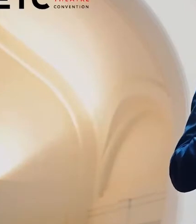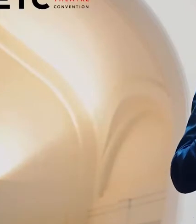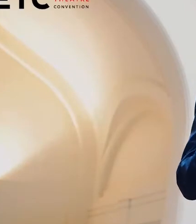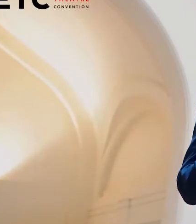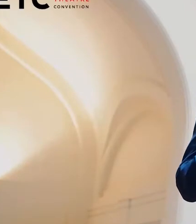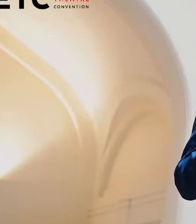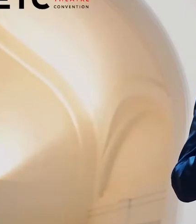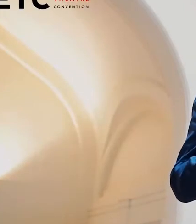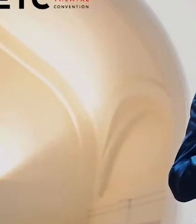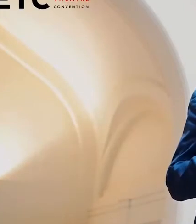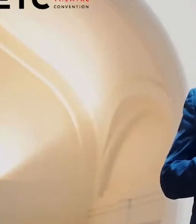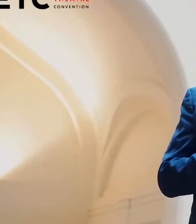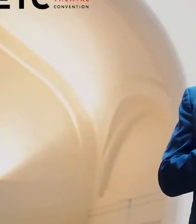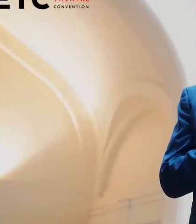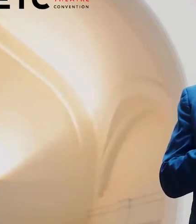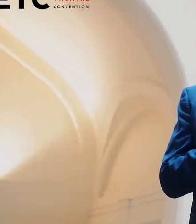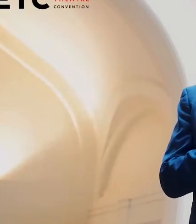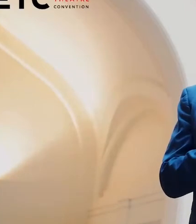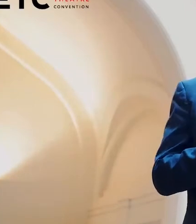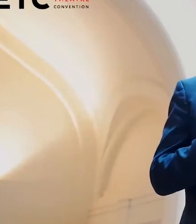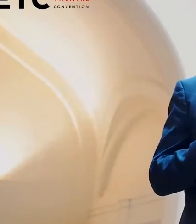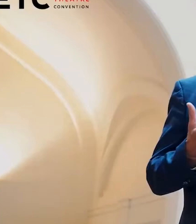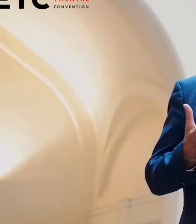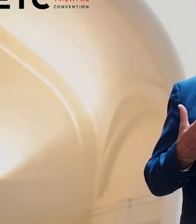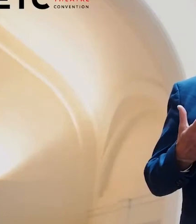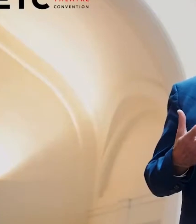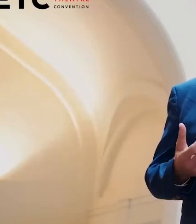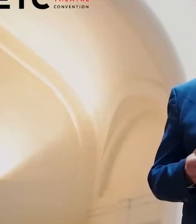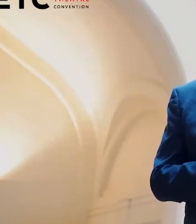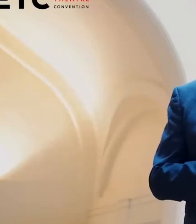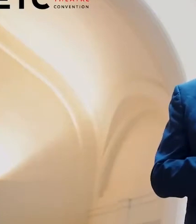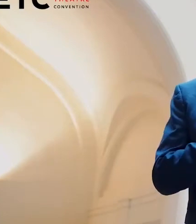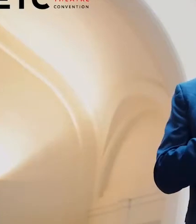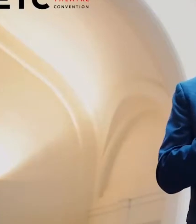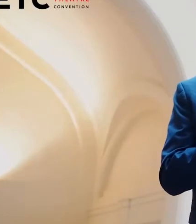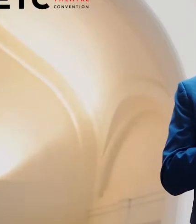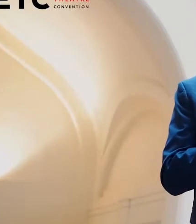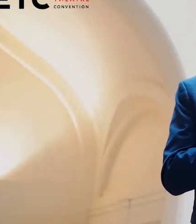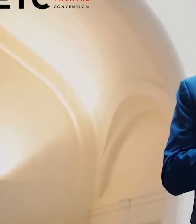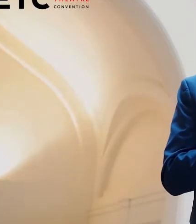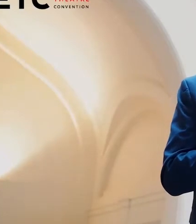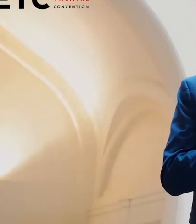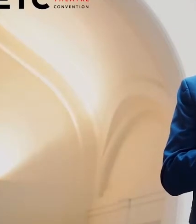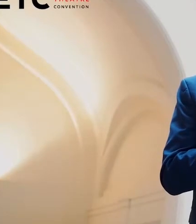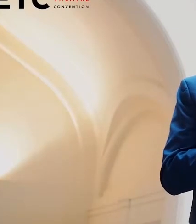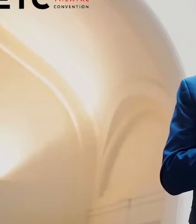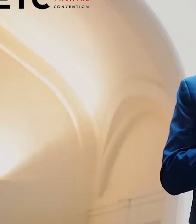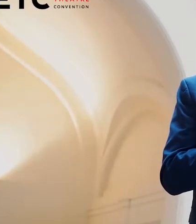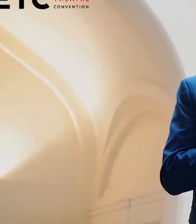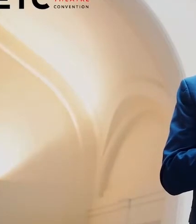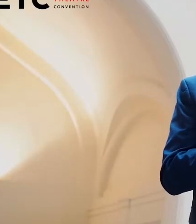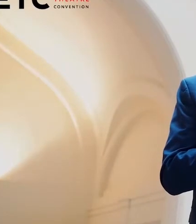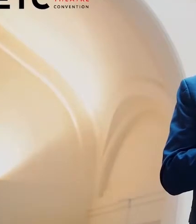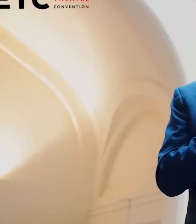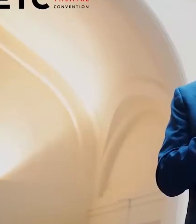for those of you who are joining for the very first time. My name is Serge Rangoni, President of ETC